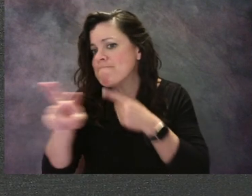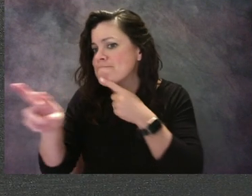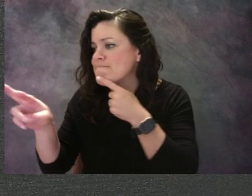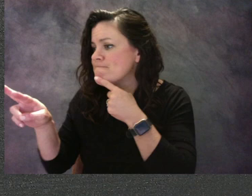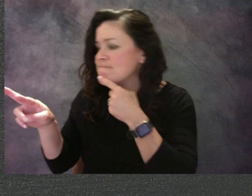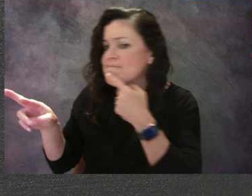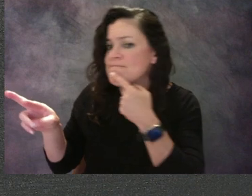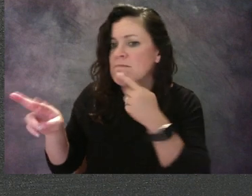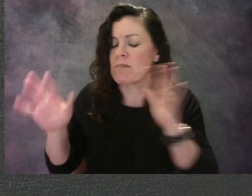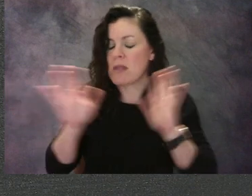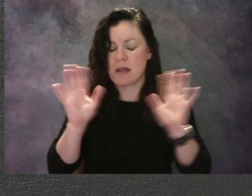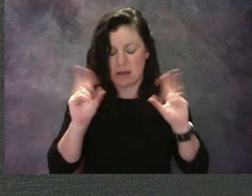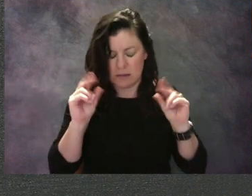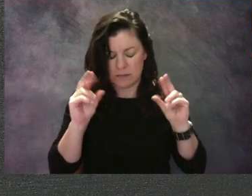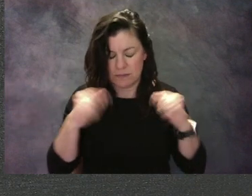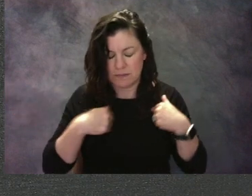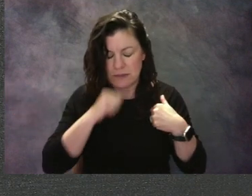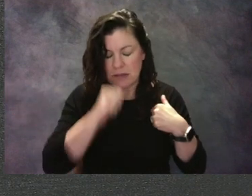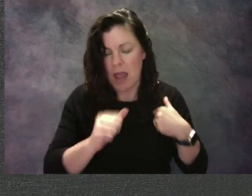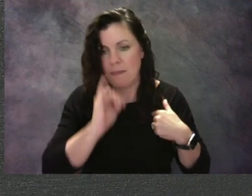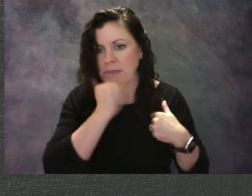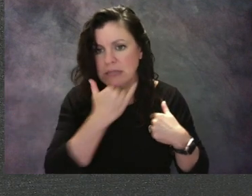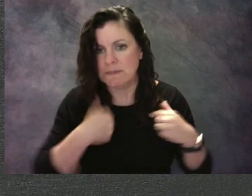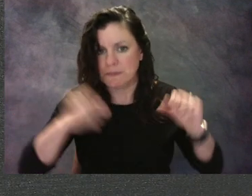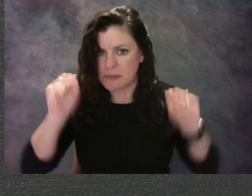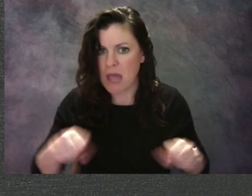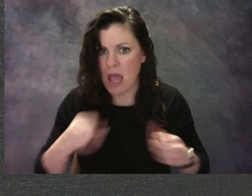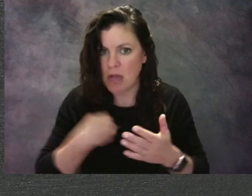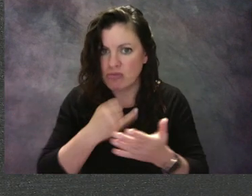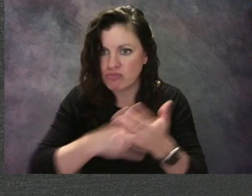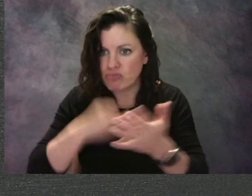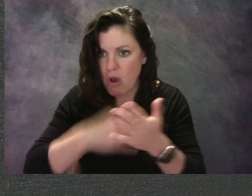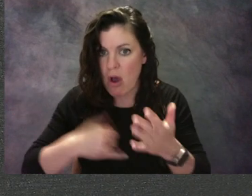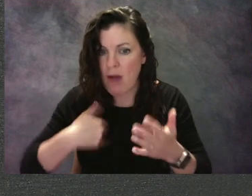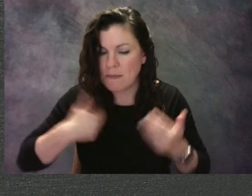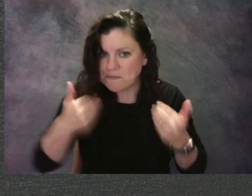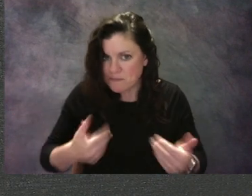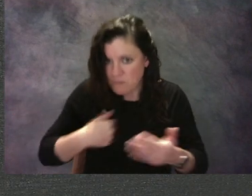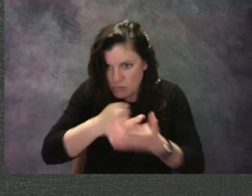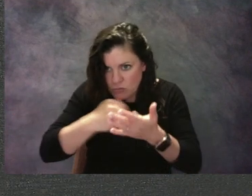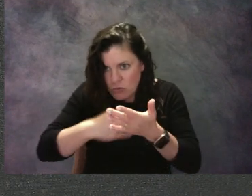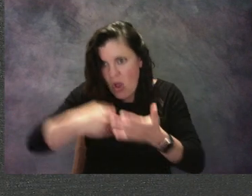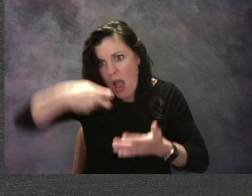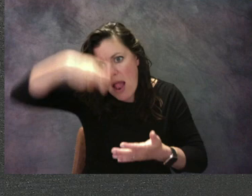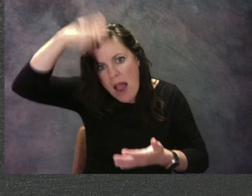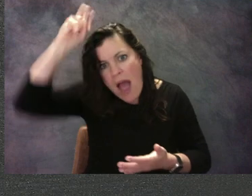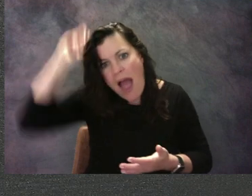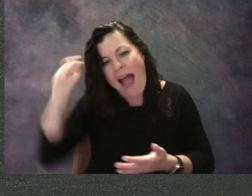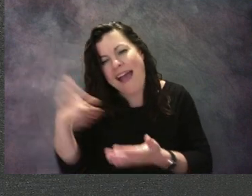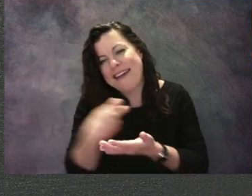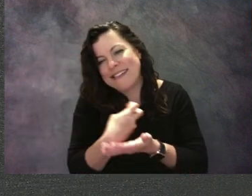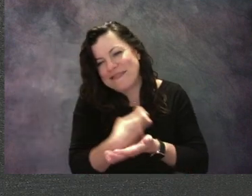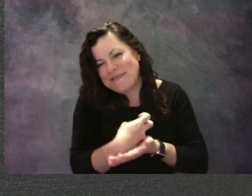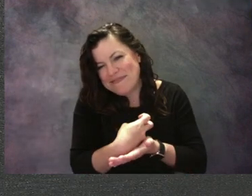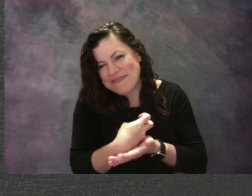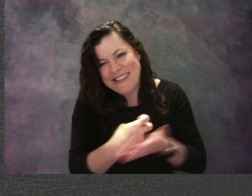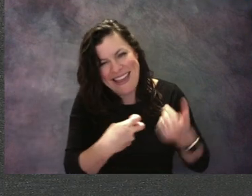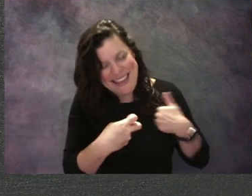I can fix it," muttered Regina. She started to draw a lion under her tree. I'm so proud of her for working around her mistake. That's awesome.